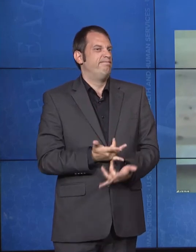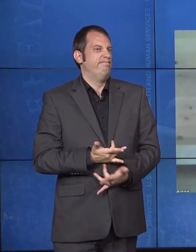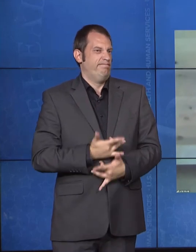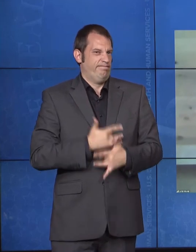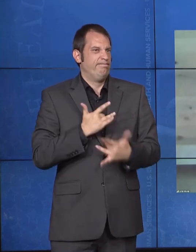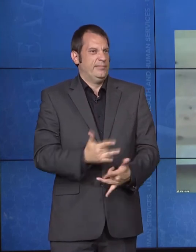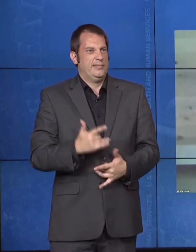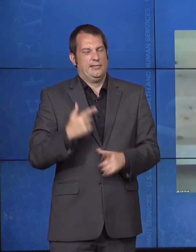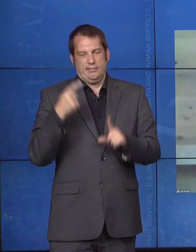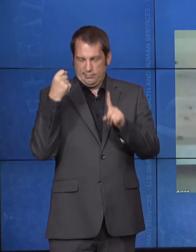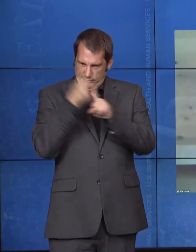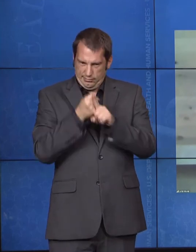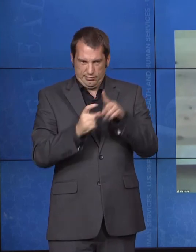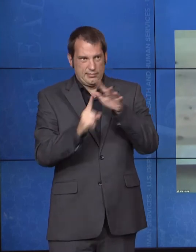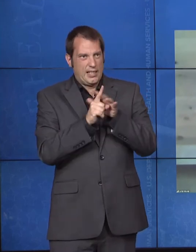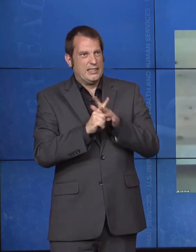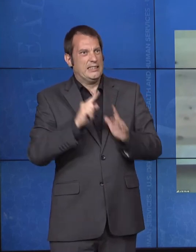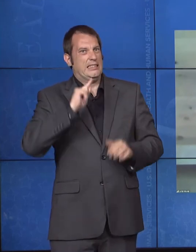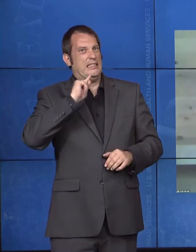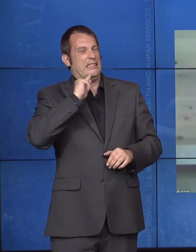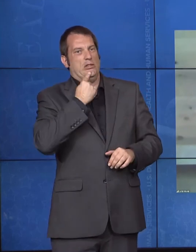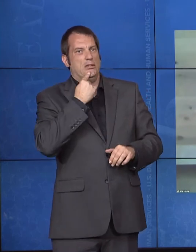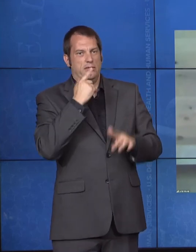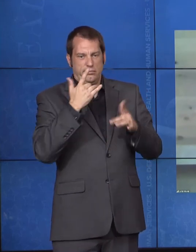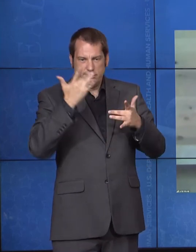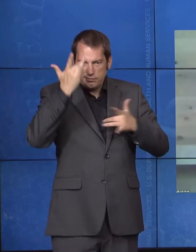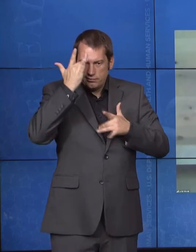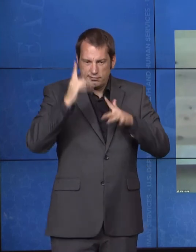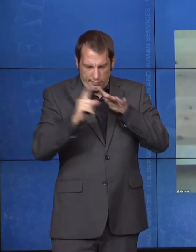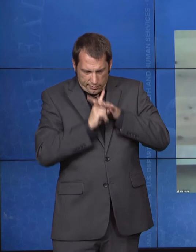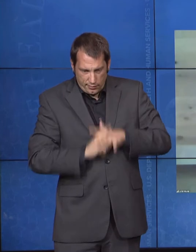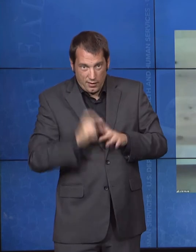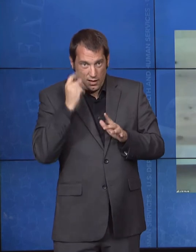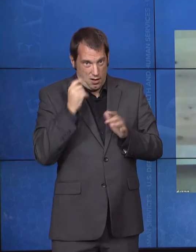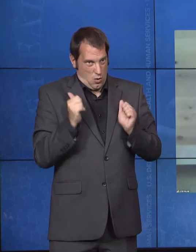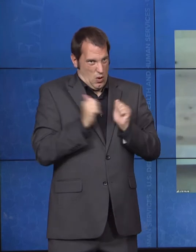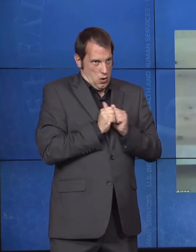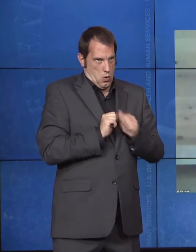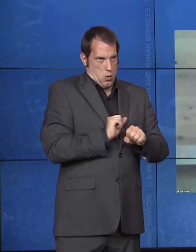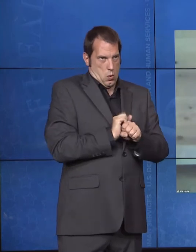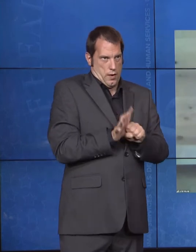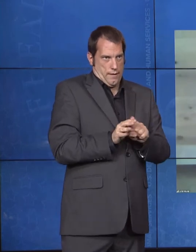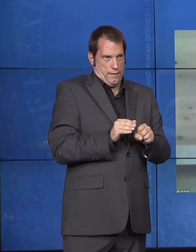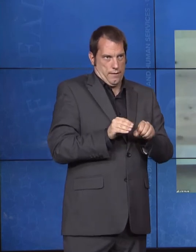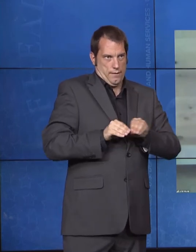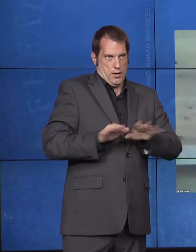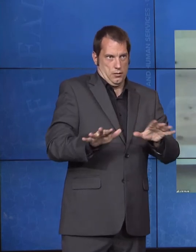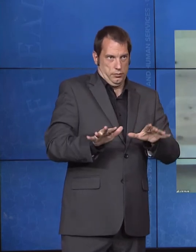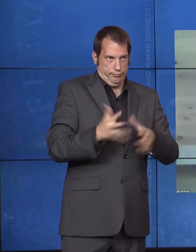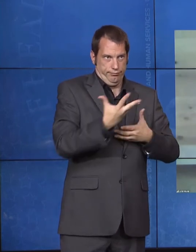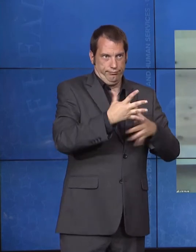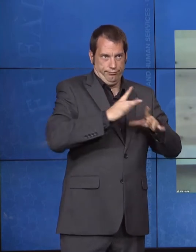to COVID-19, and has been something that you and I have been tackling since the onset of this pandemic.